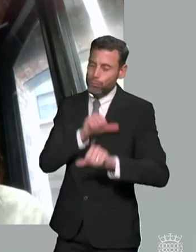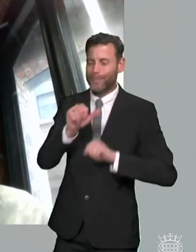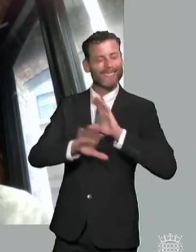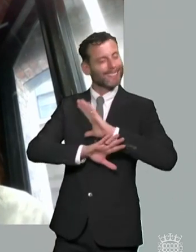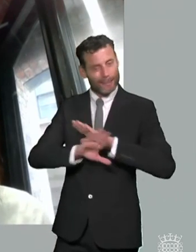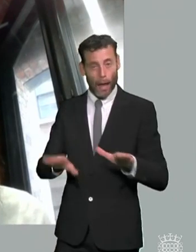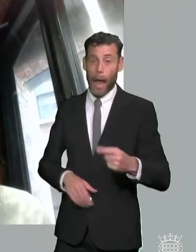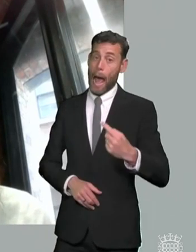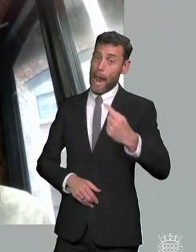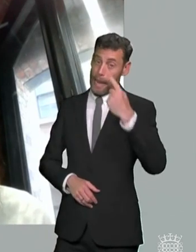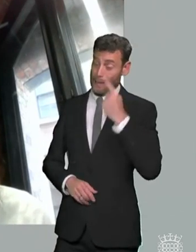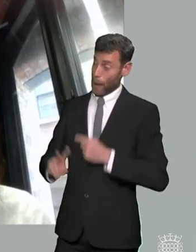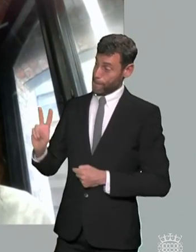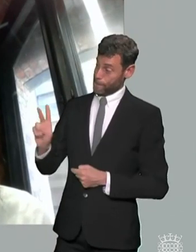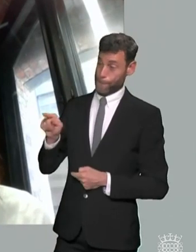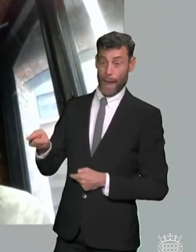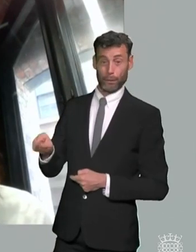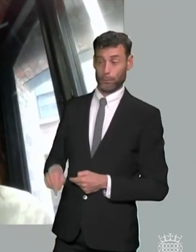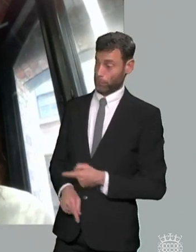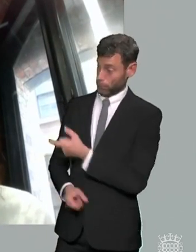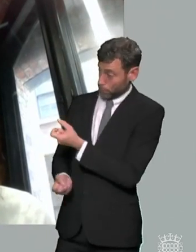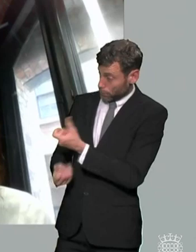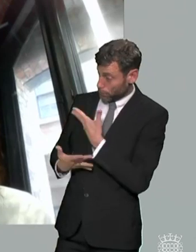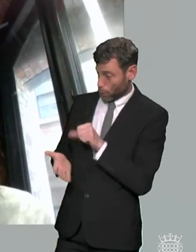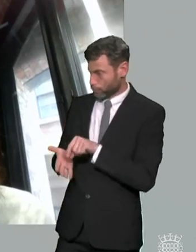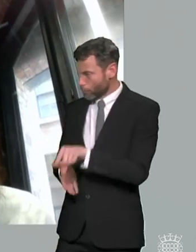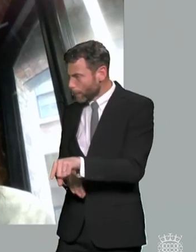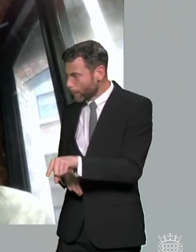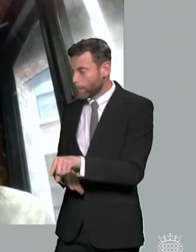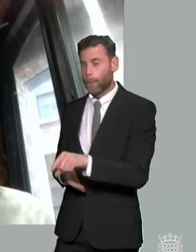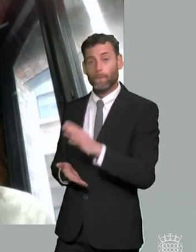best so when their parents are calling out issues you know preschool um you know in those kind of